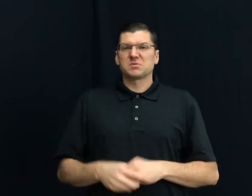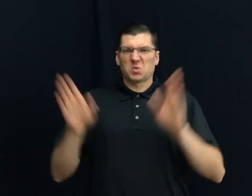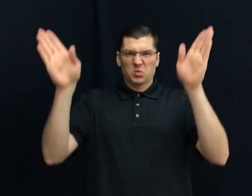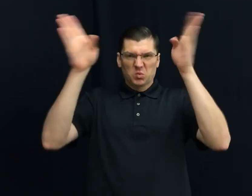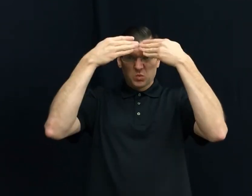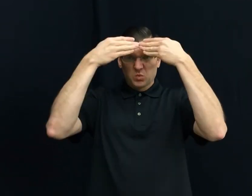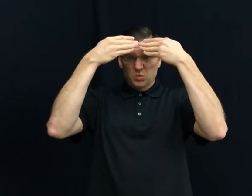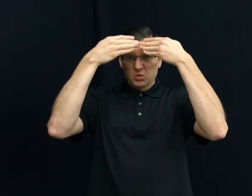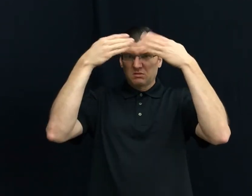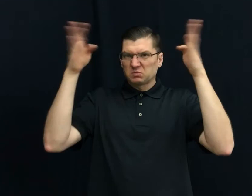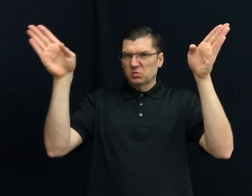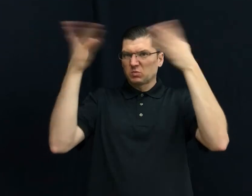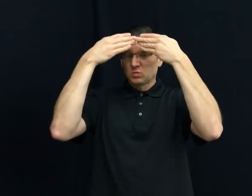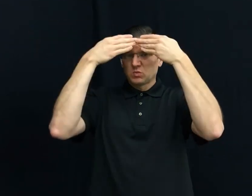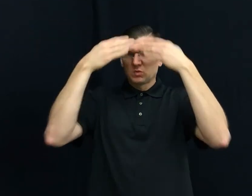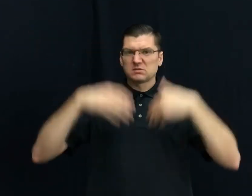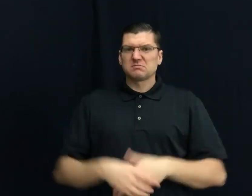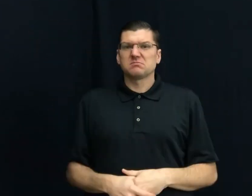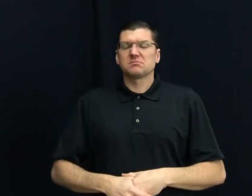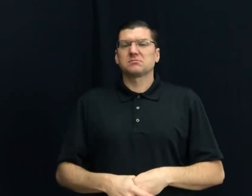15) CLOSED-MINDED